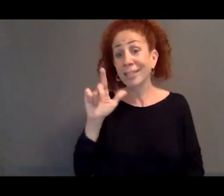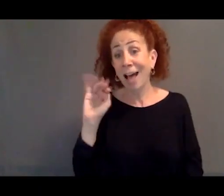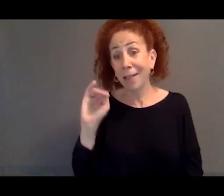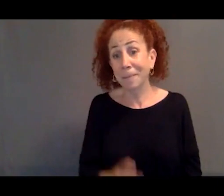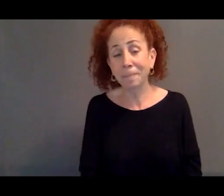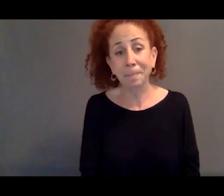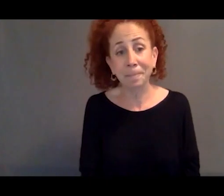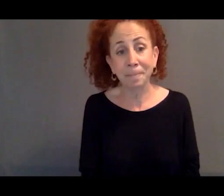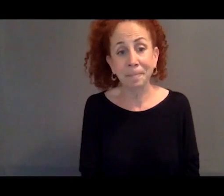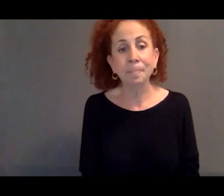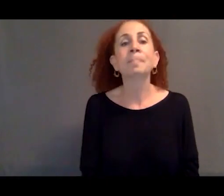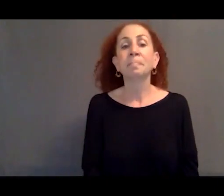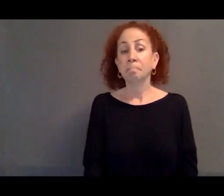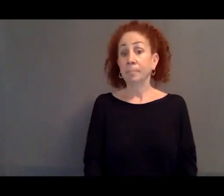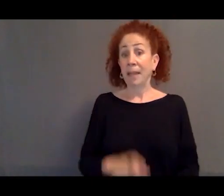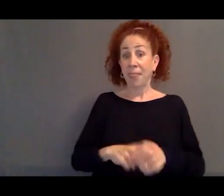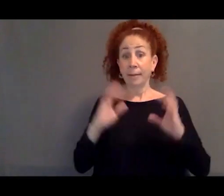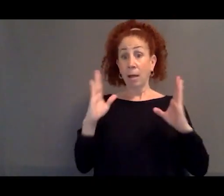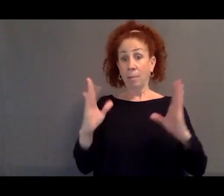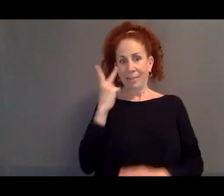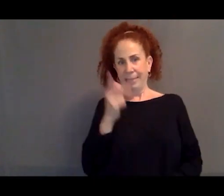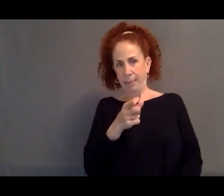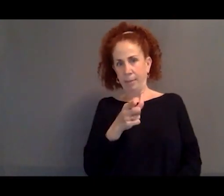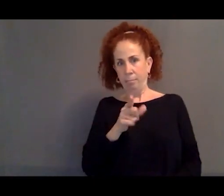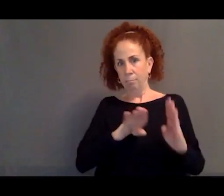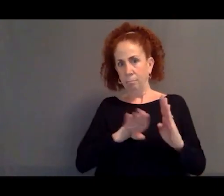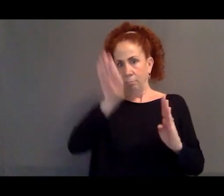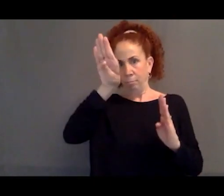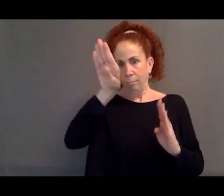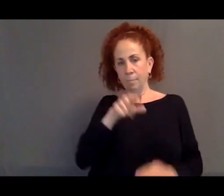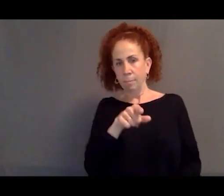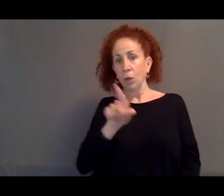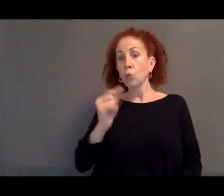So in this period, you can see, between 2013 and 2016,